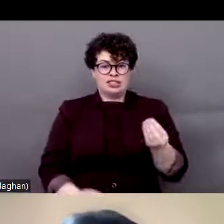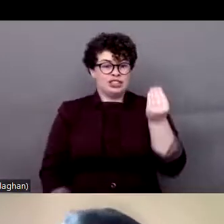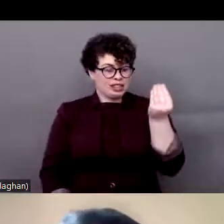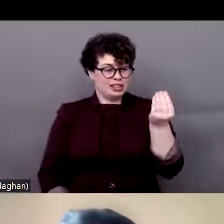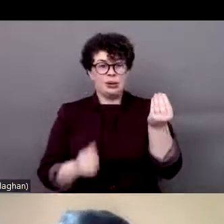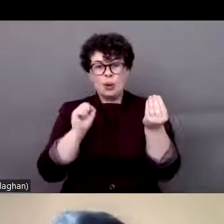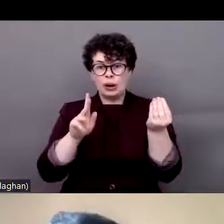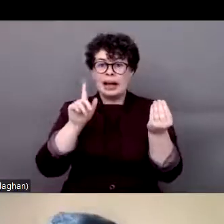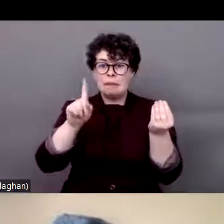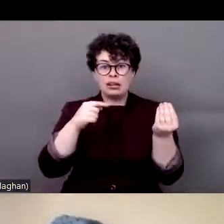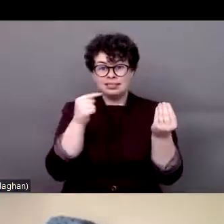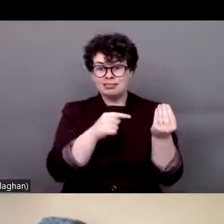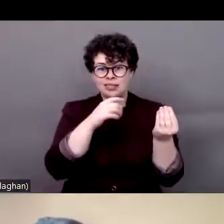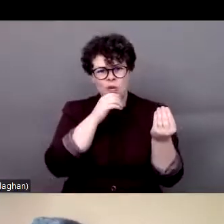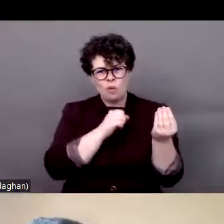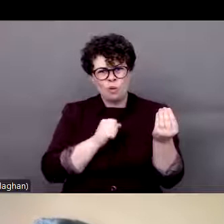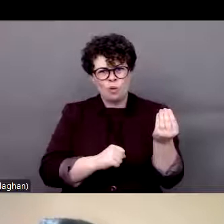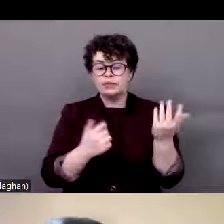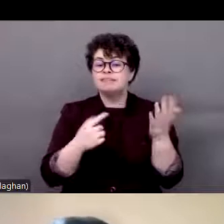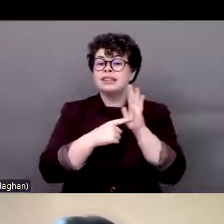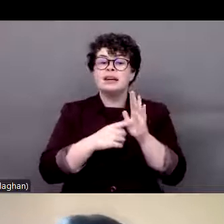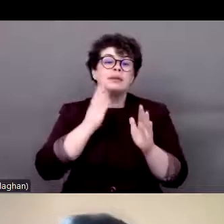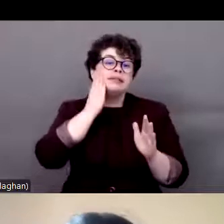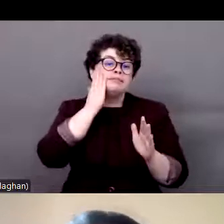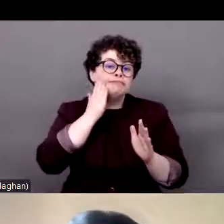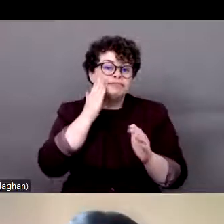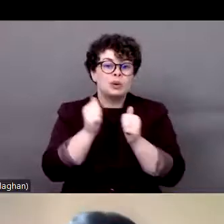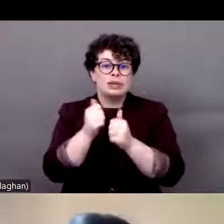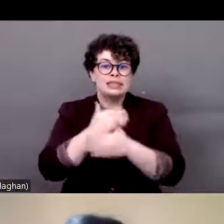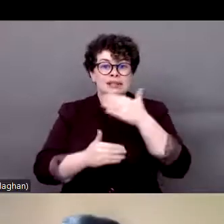recent data about black persons with disabilities, we do not